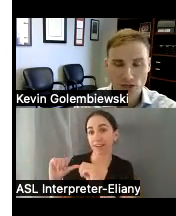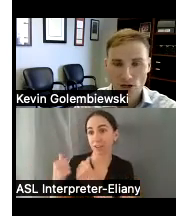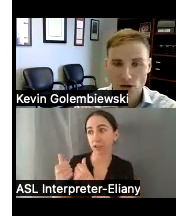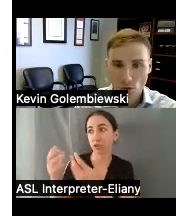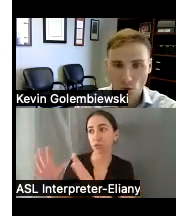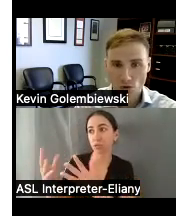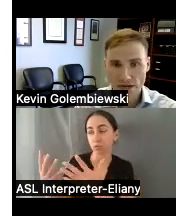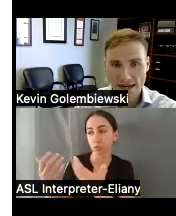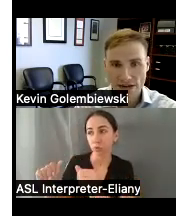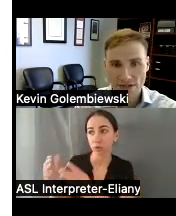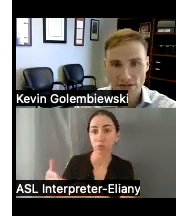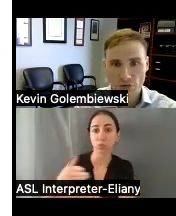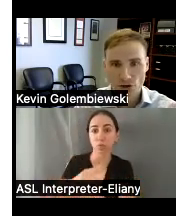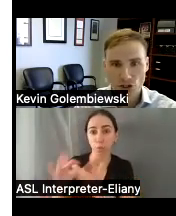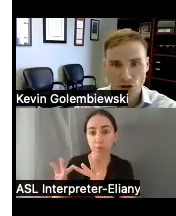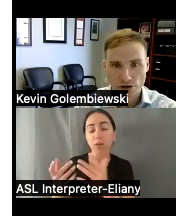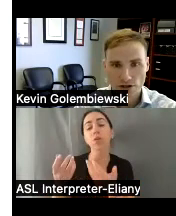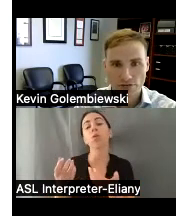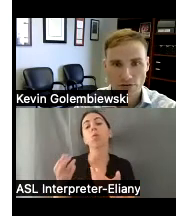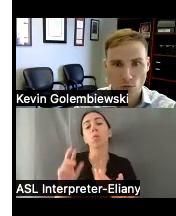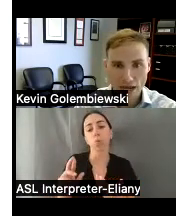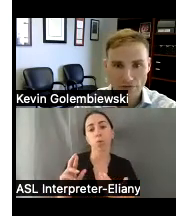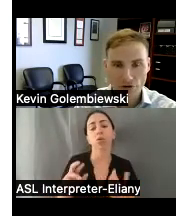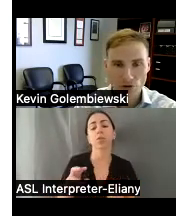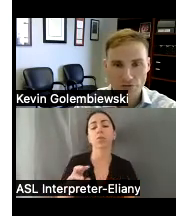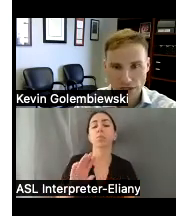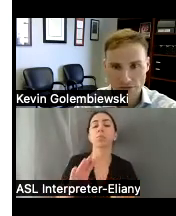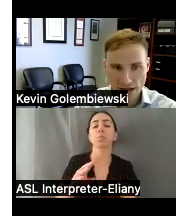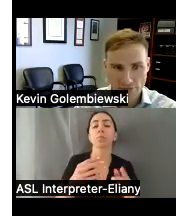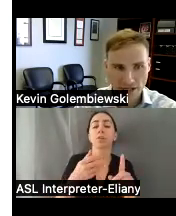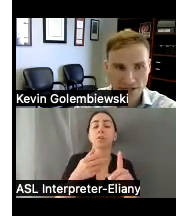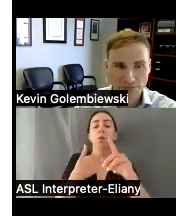or we can advocate for an alternative way for you to fill out the application